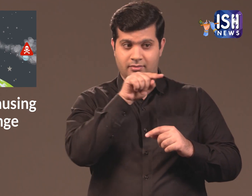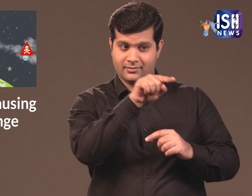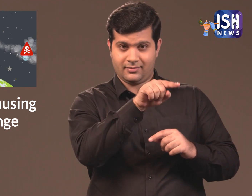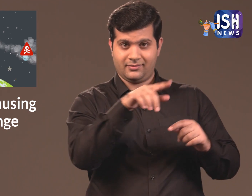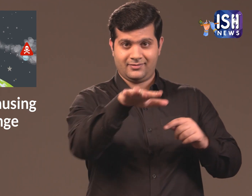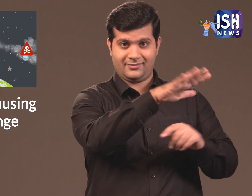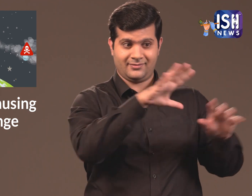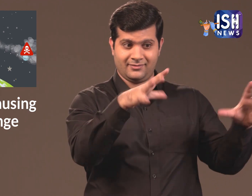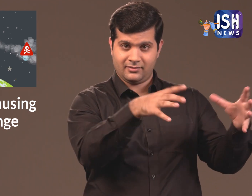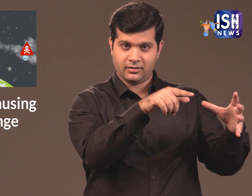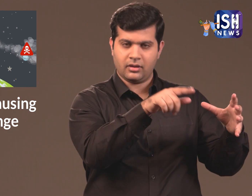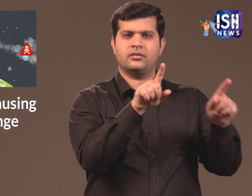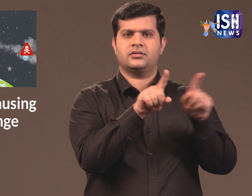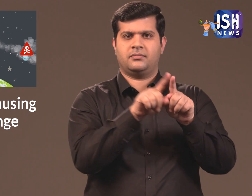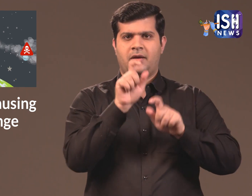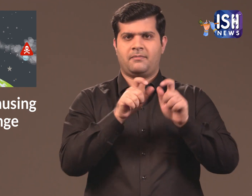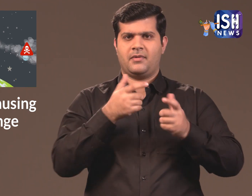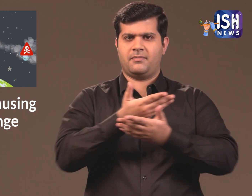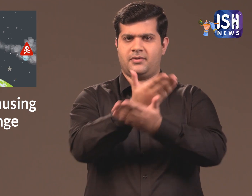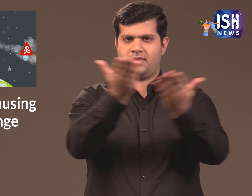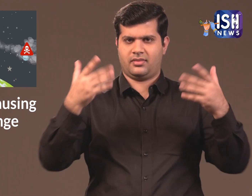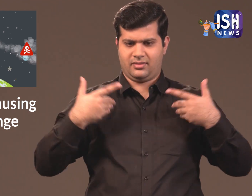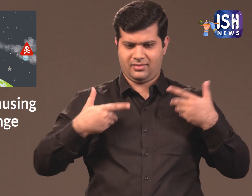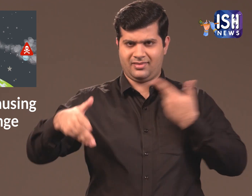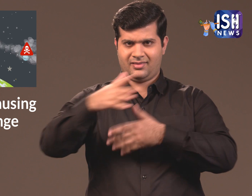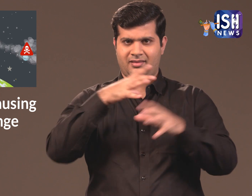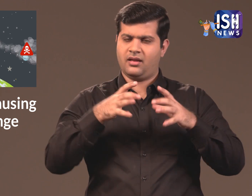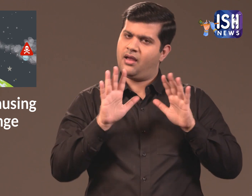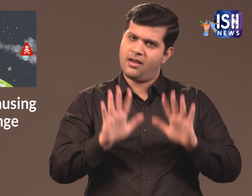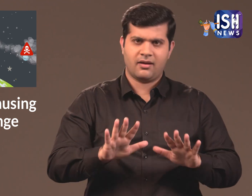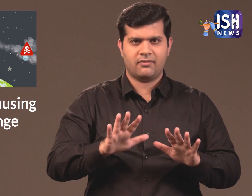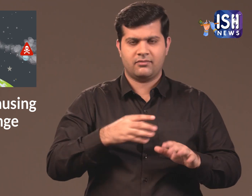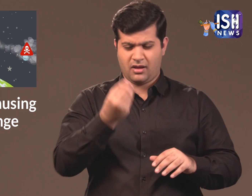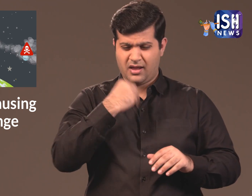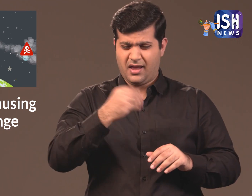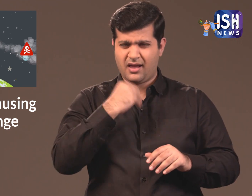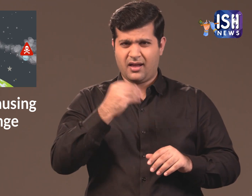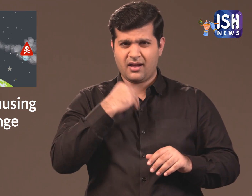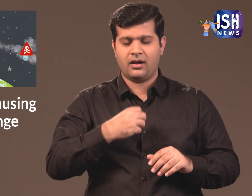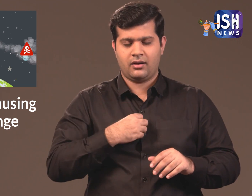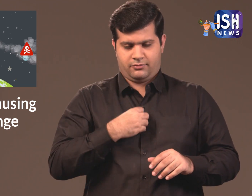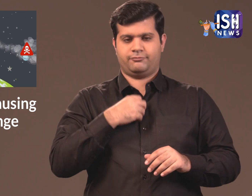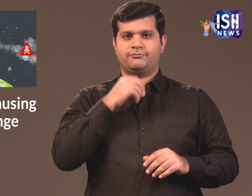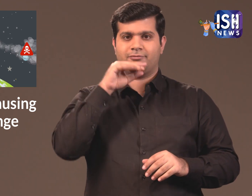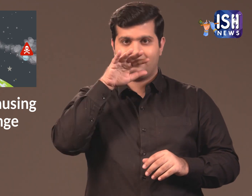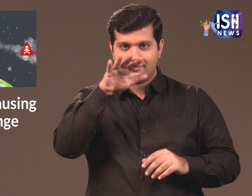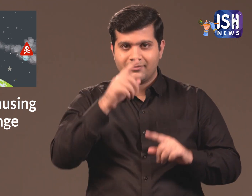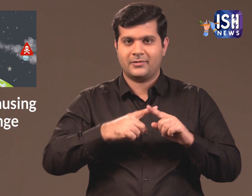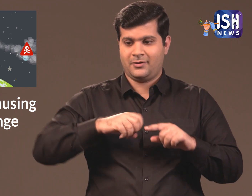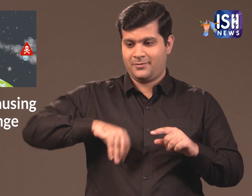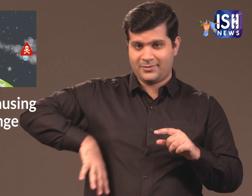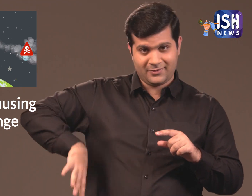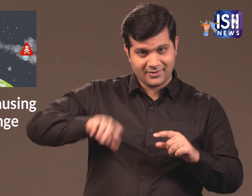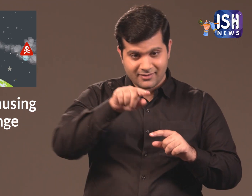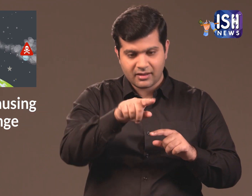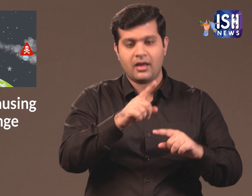Just like them, after eating even we burp and fart.